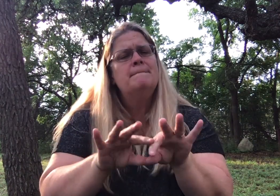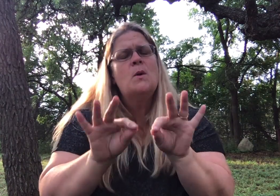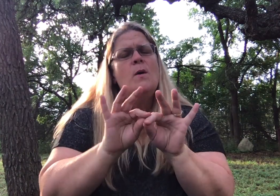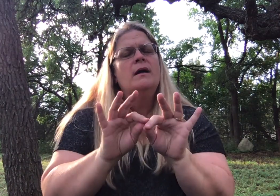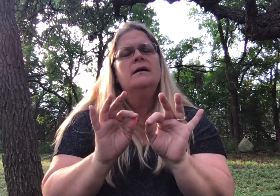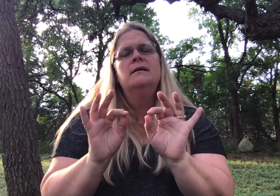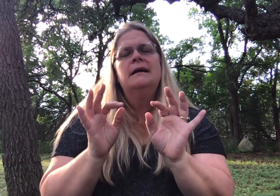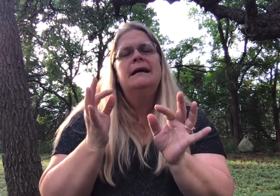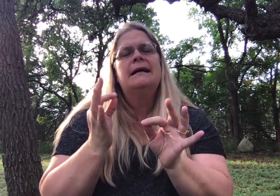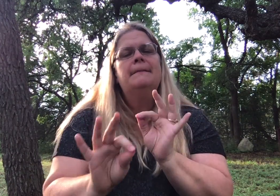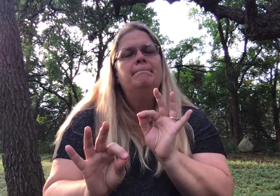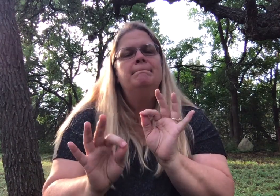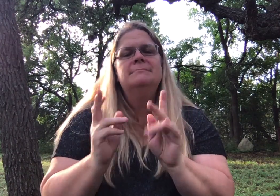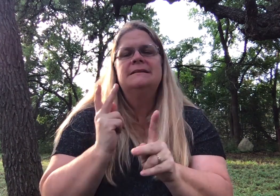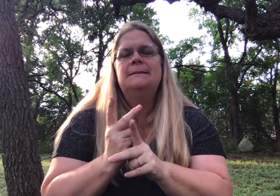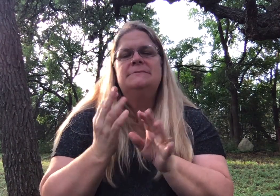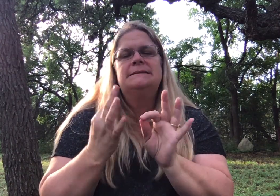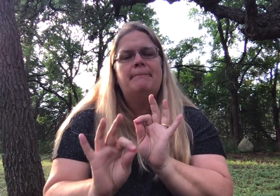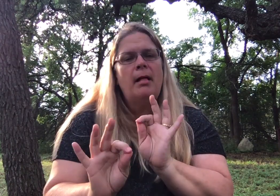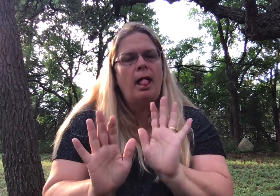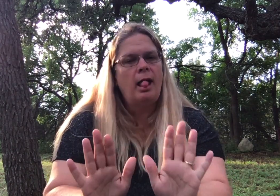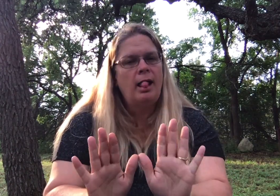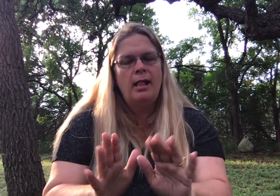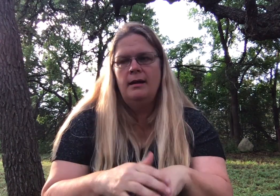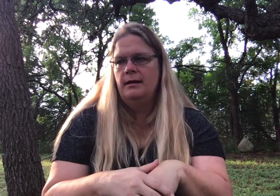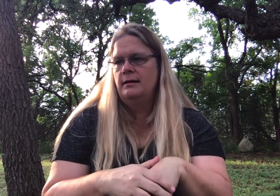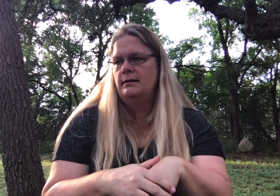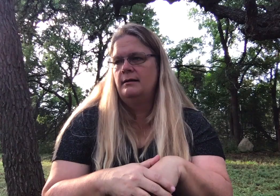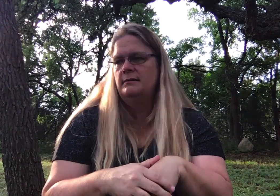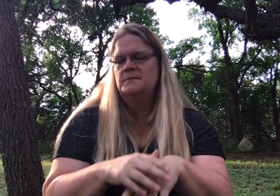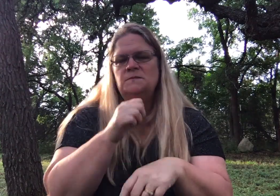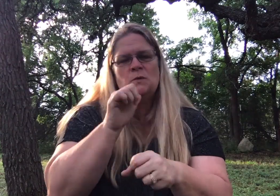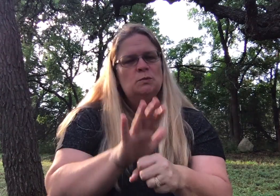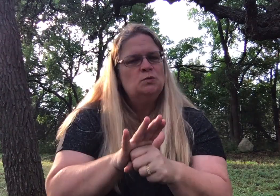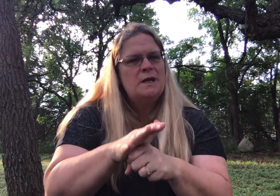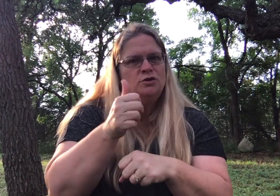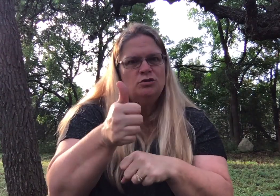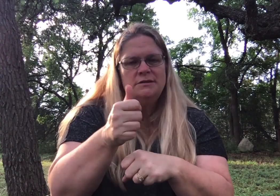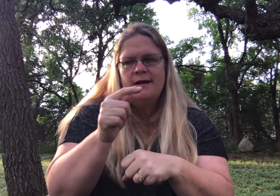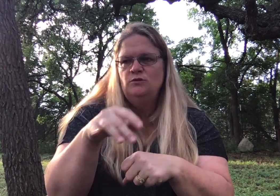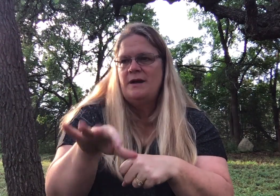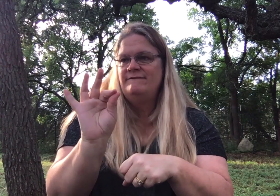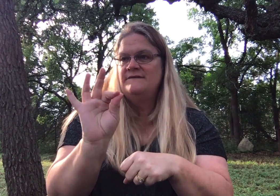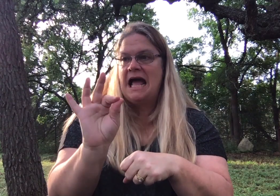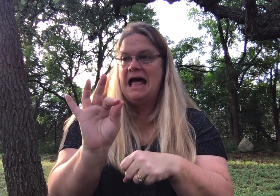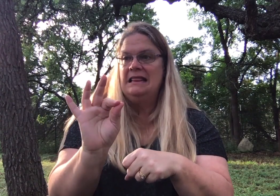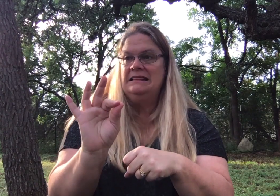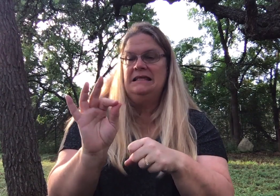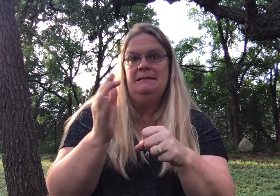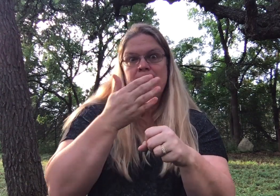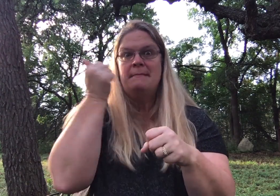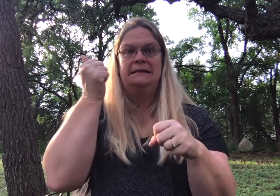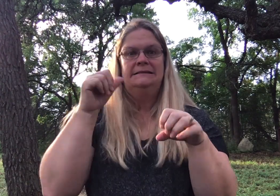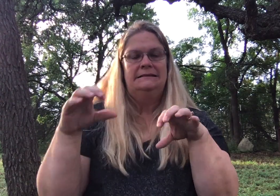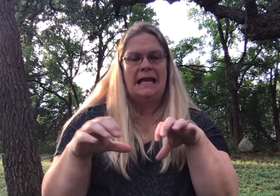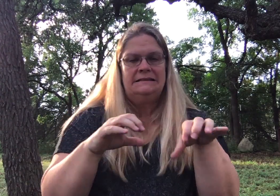What's important is to keep it simple. Don't stress yourself out trying to find the very best activity.